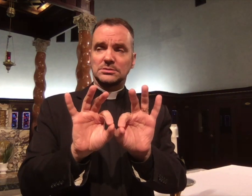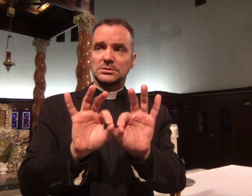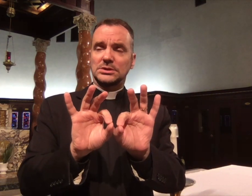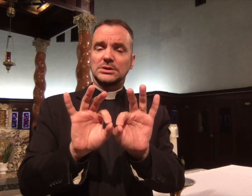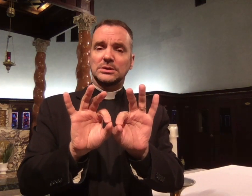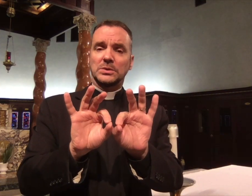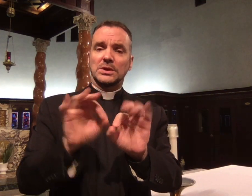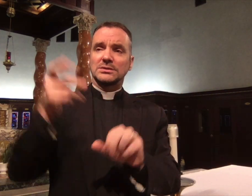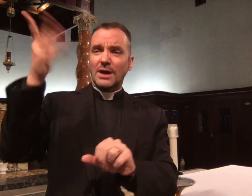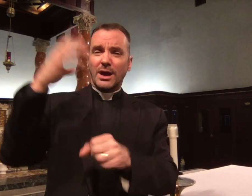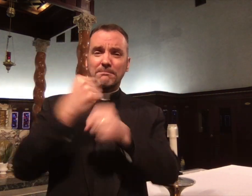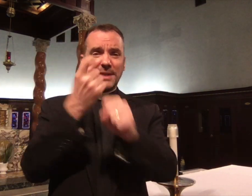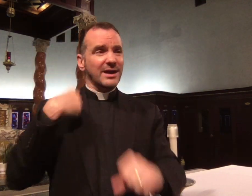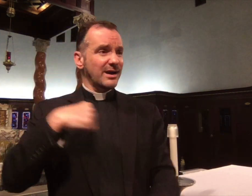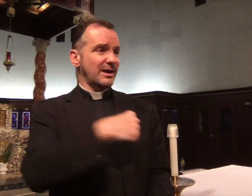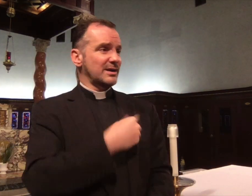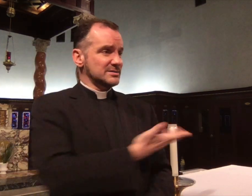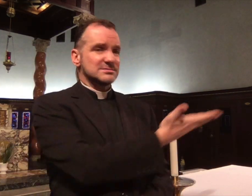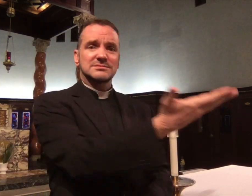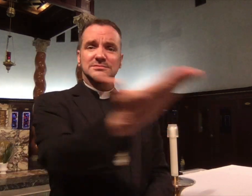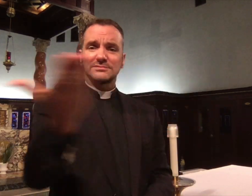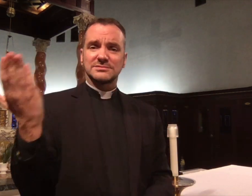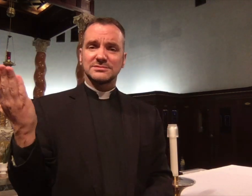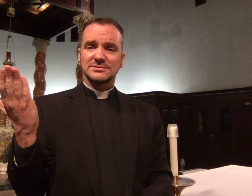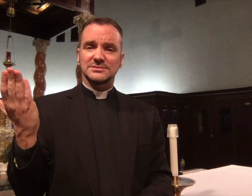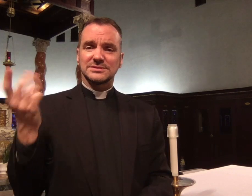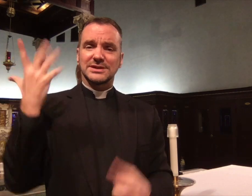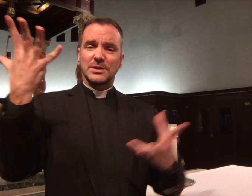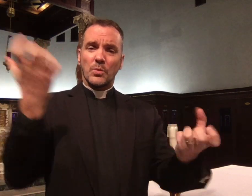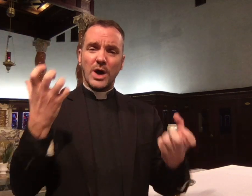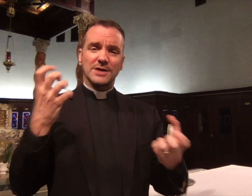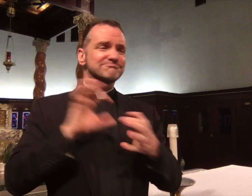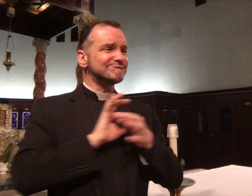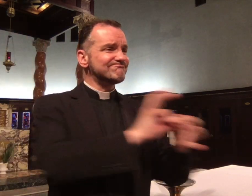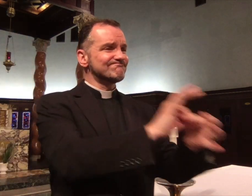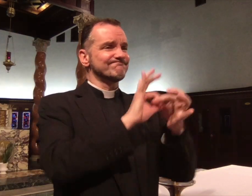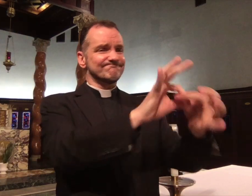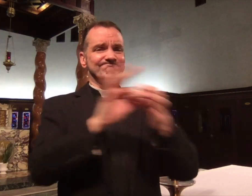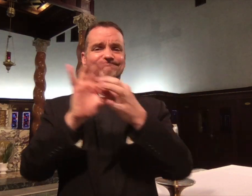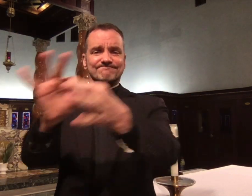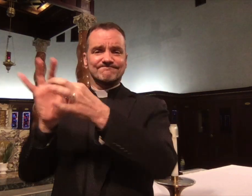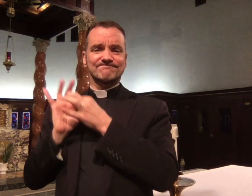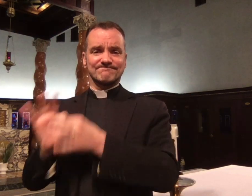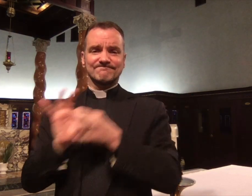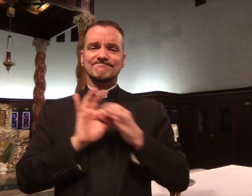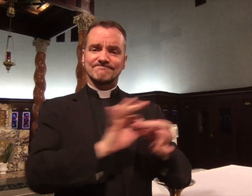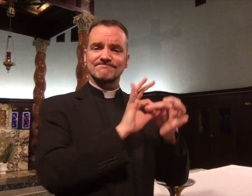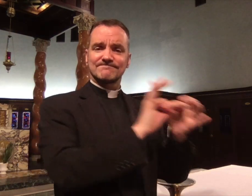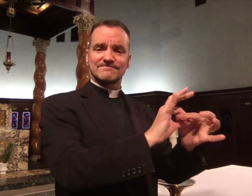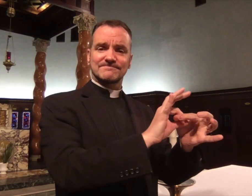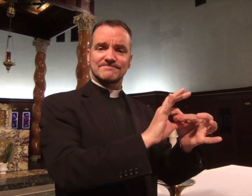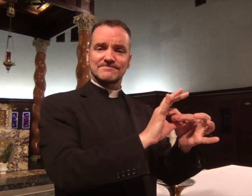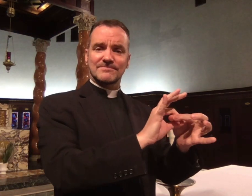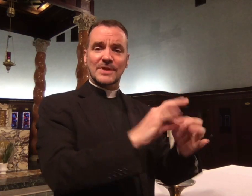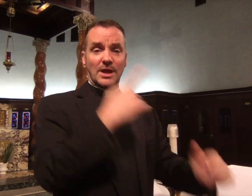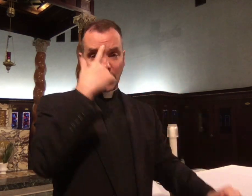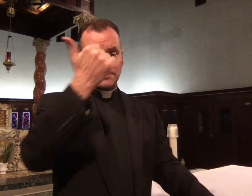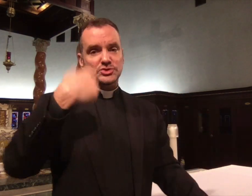God made us to be in communion with one another.